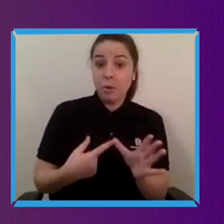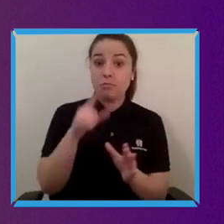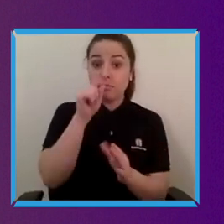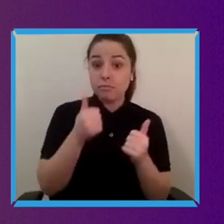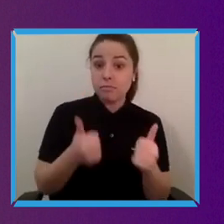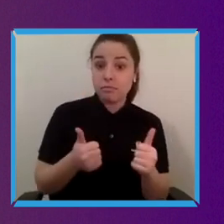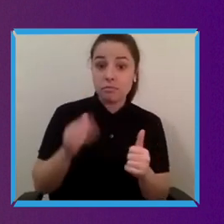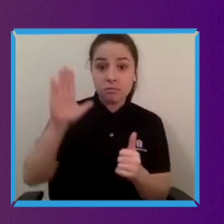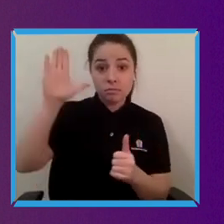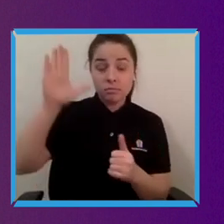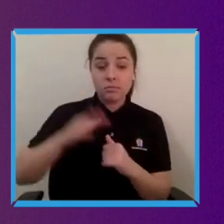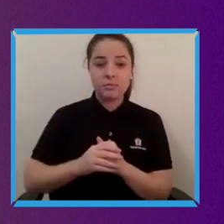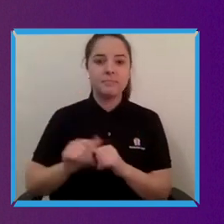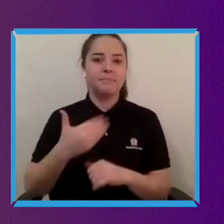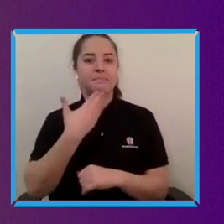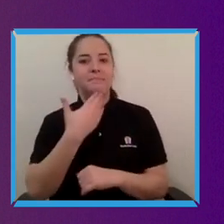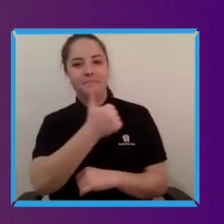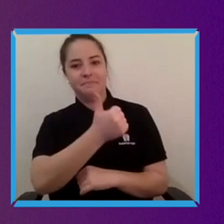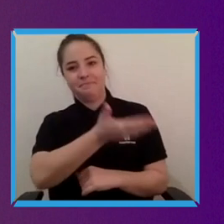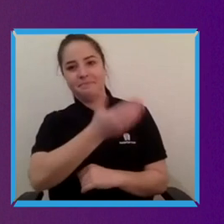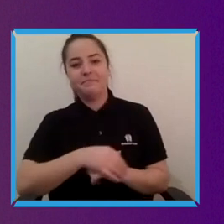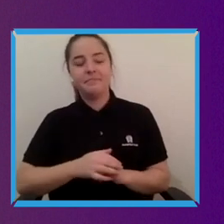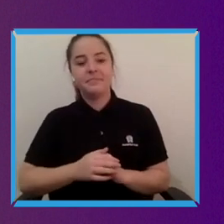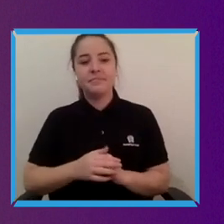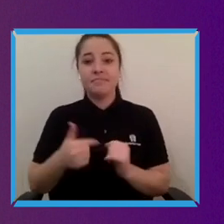not just sad it's uh I think it's